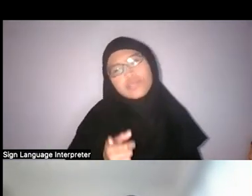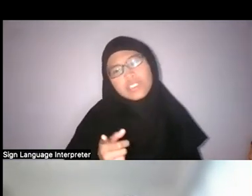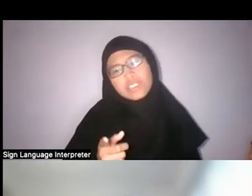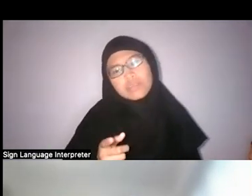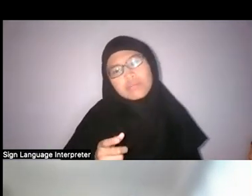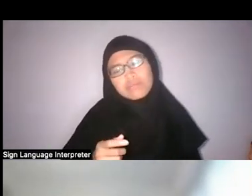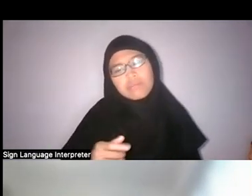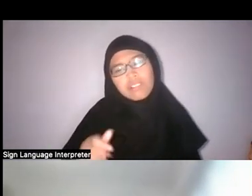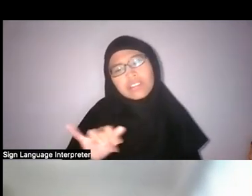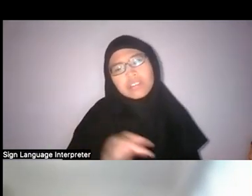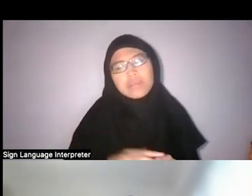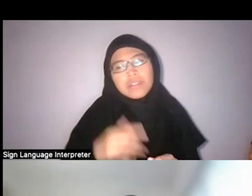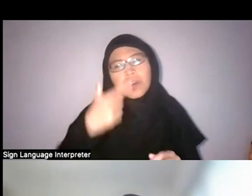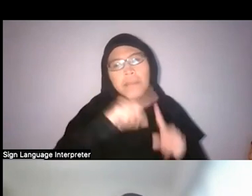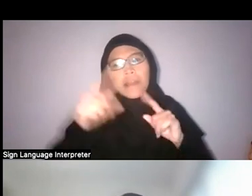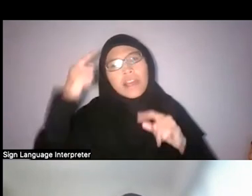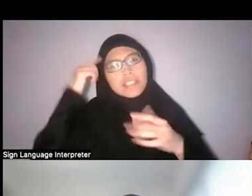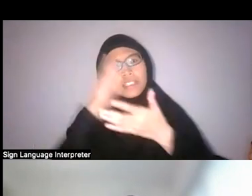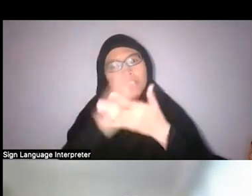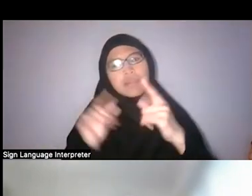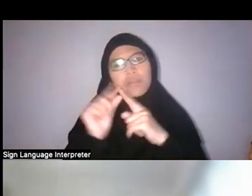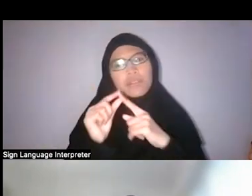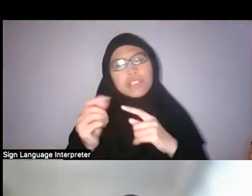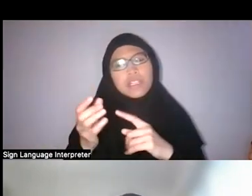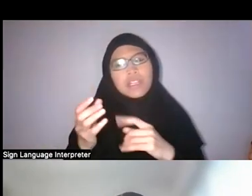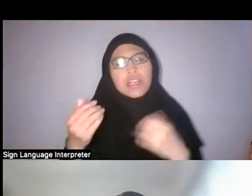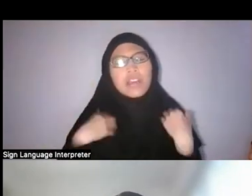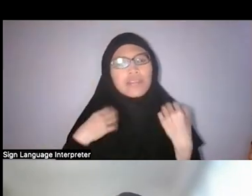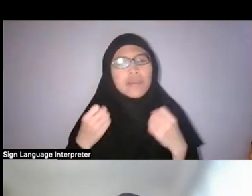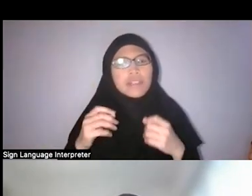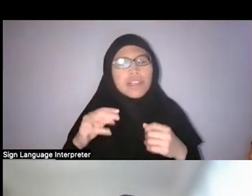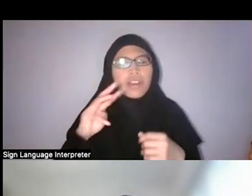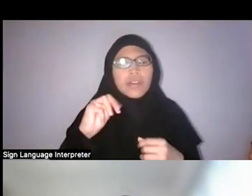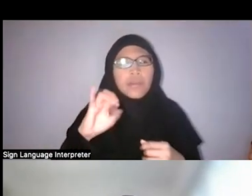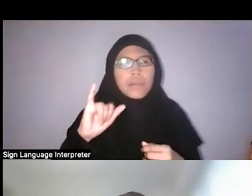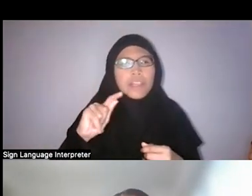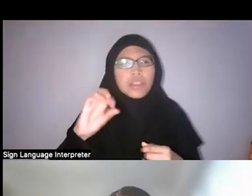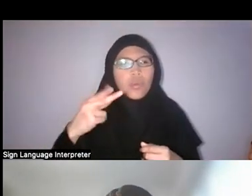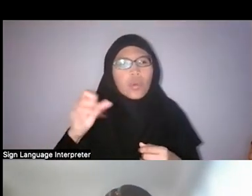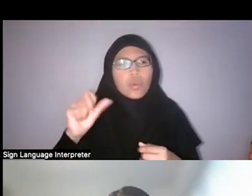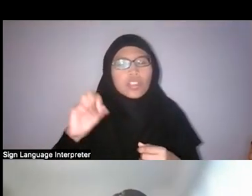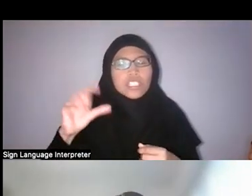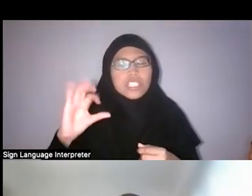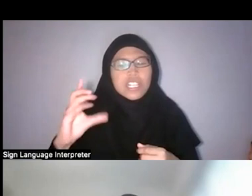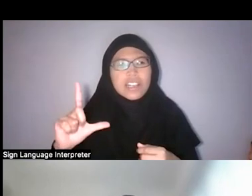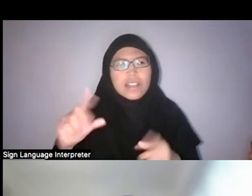but I think some words that have held a lot of mythological power over contemporary Singapore